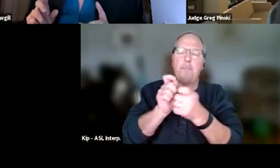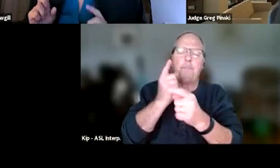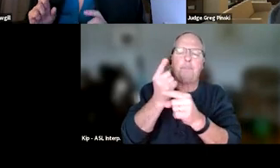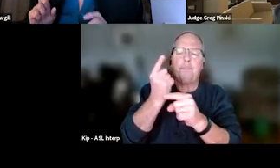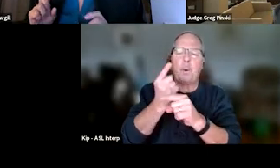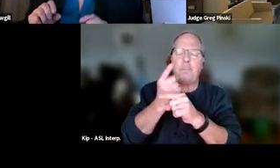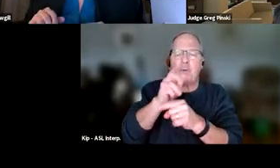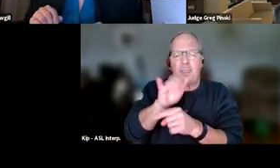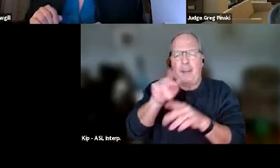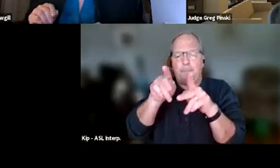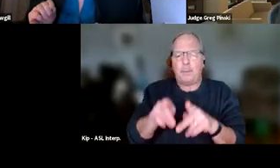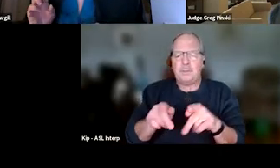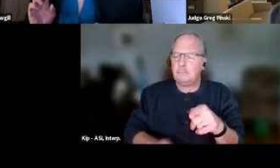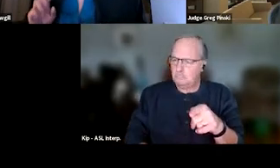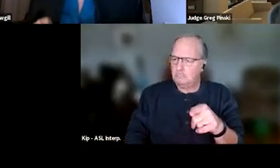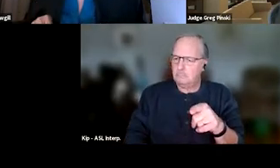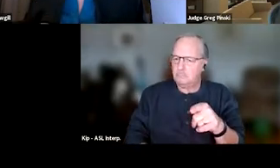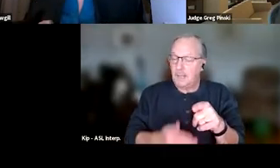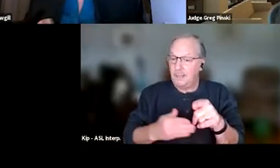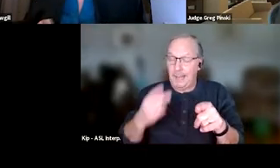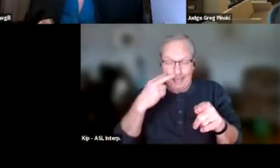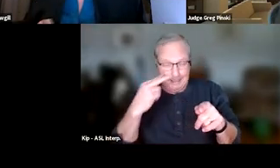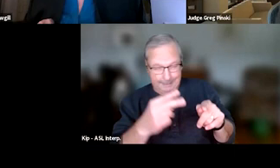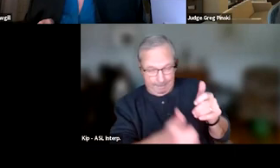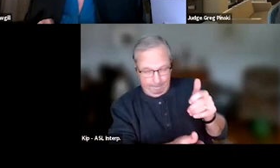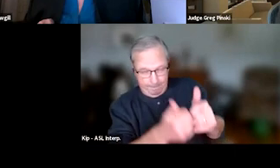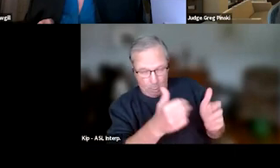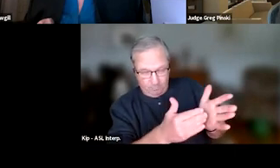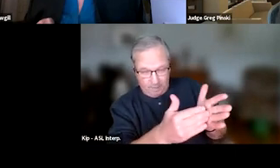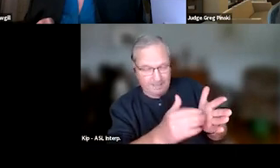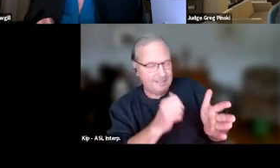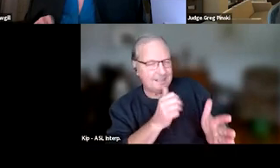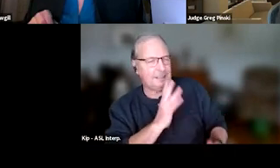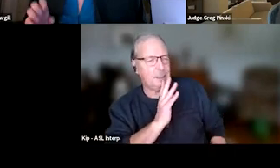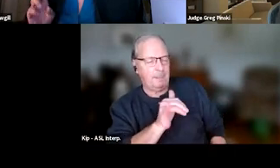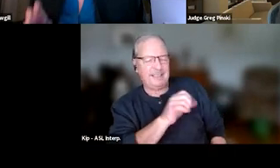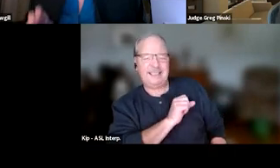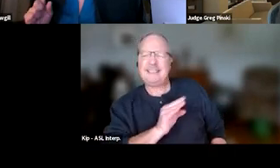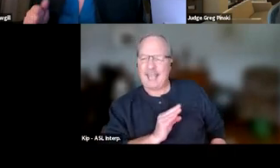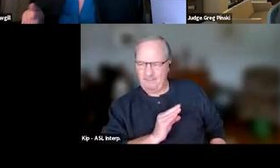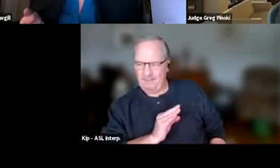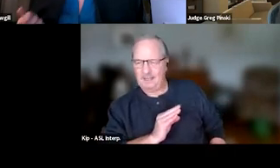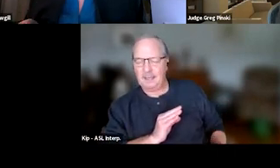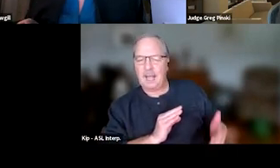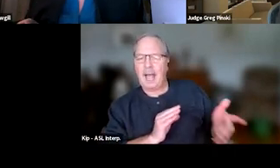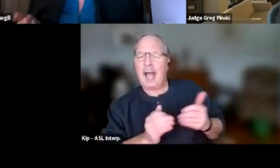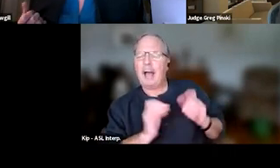And then the thing that I see most frequently not talked about in staffing is how to deliver the response.